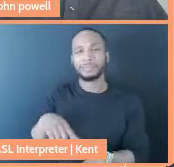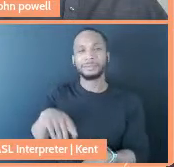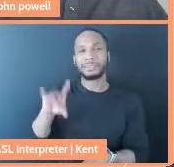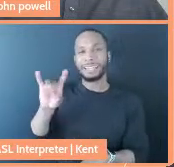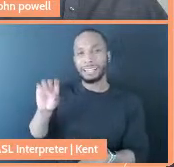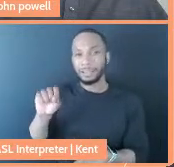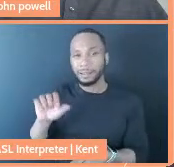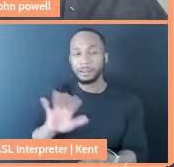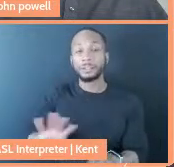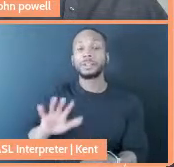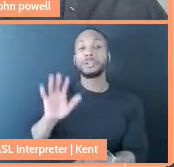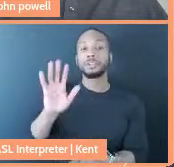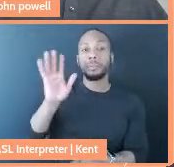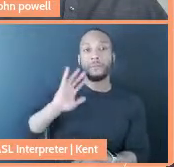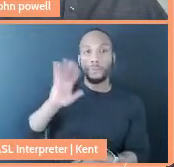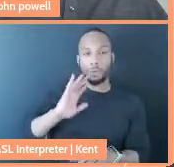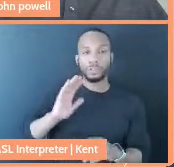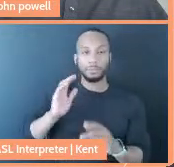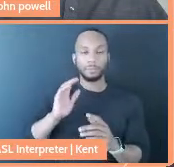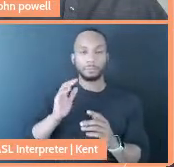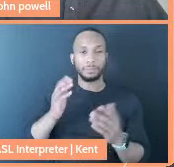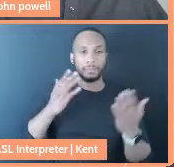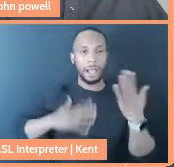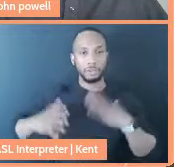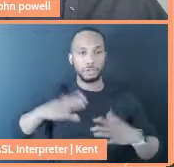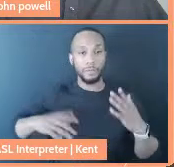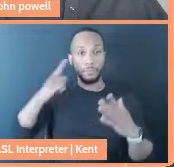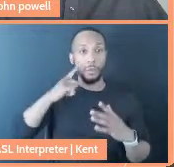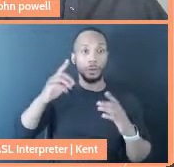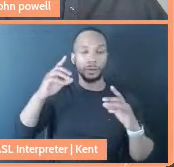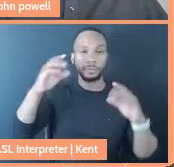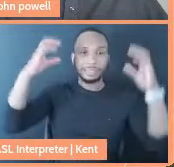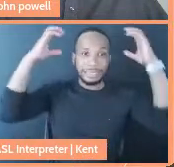for Disney, and she sewed a lot of masks. And she was really missing her sister because